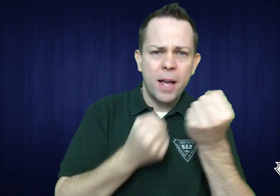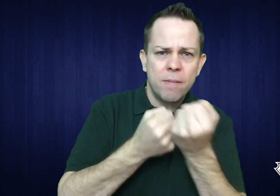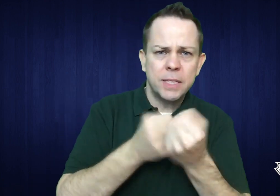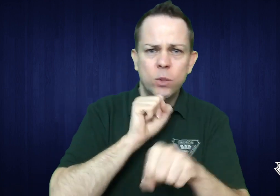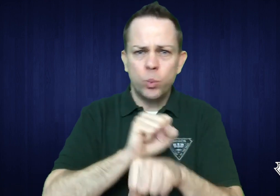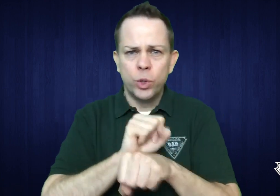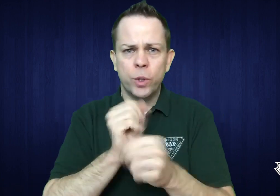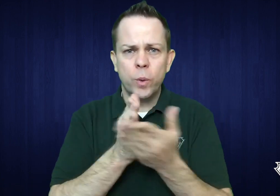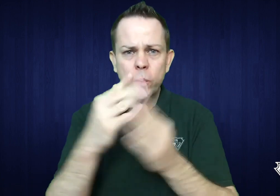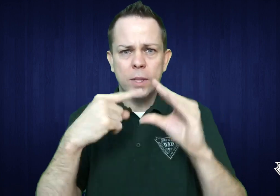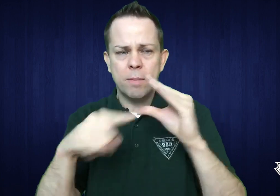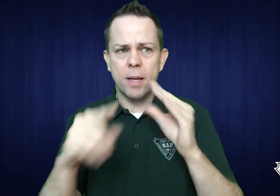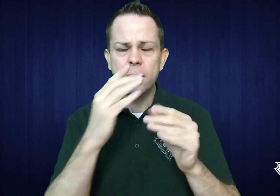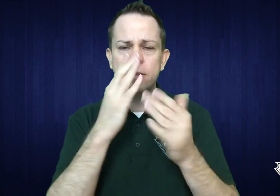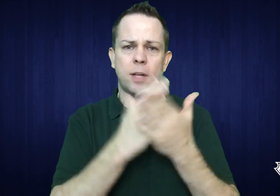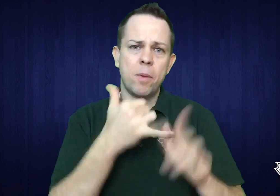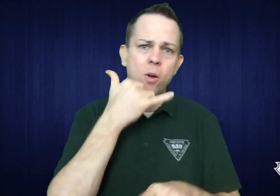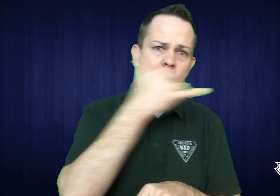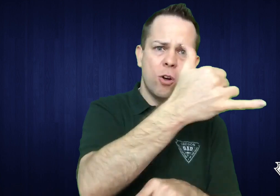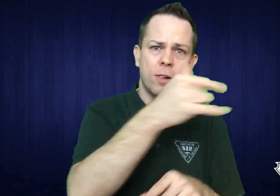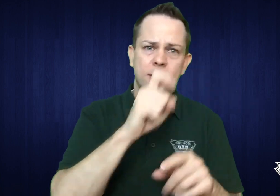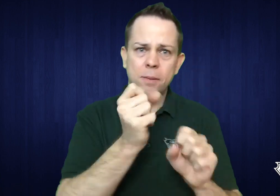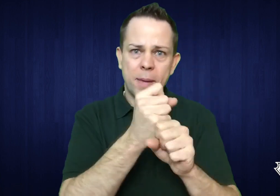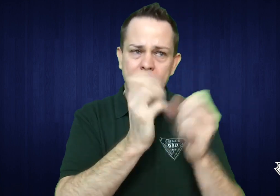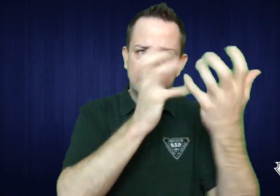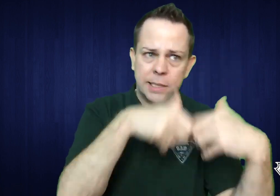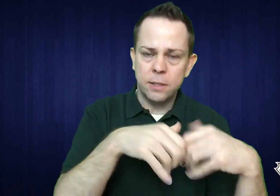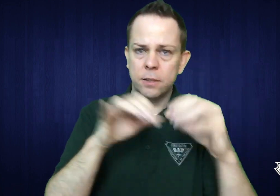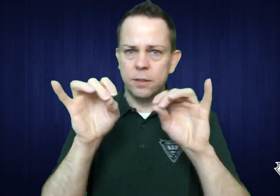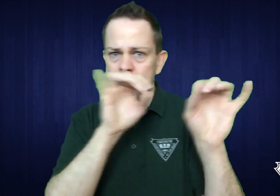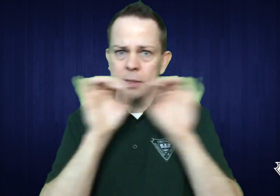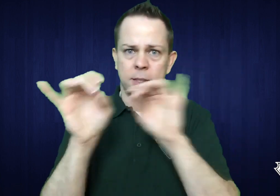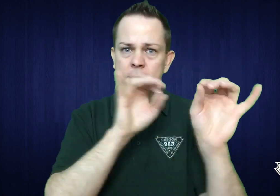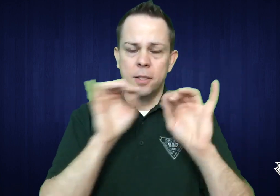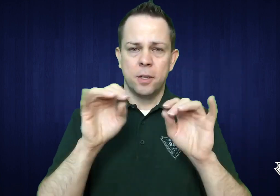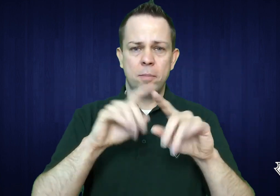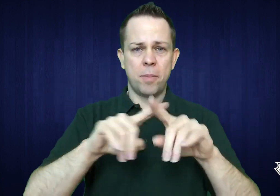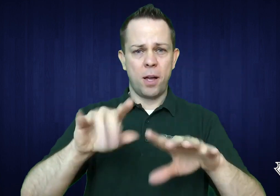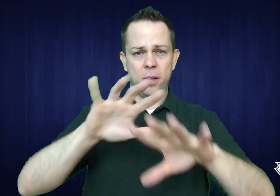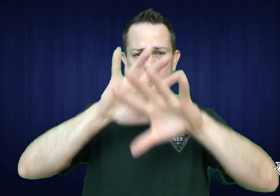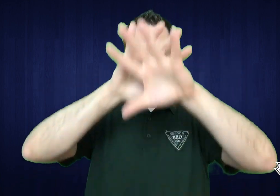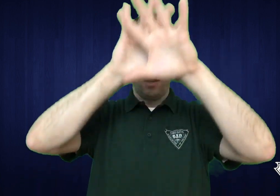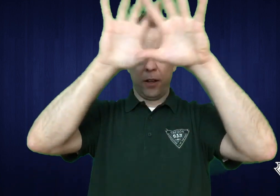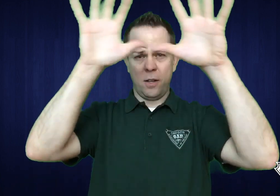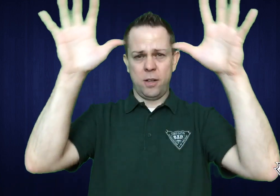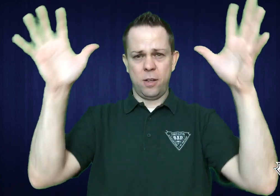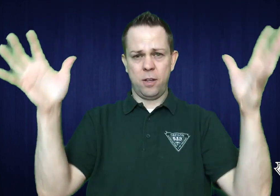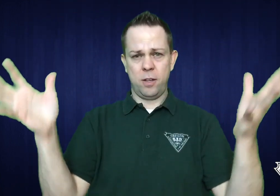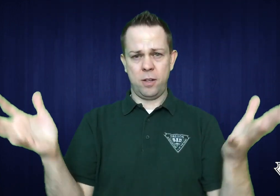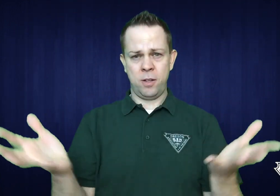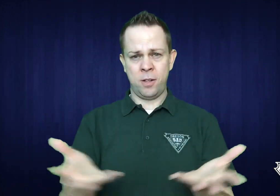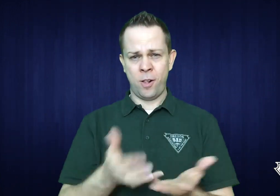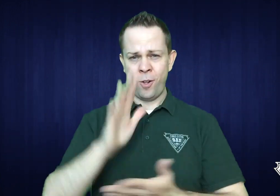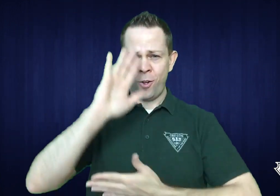Some advocacy work we do through email and some by making phone calls to coordinate needed arrangements.